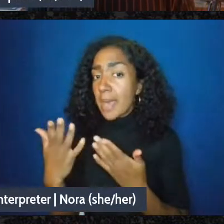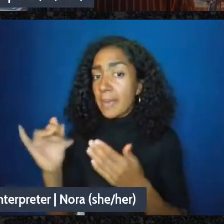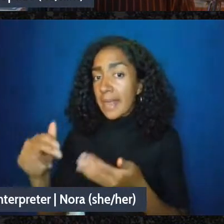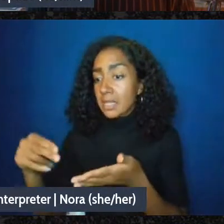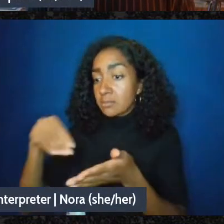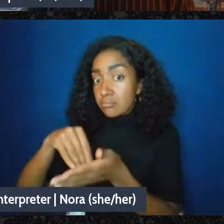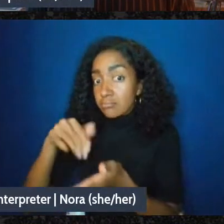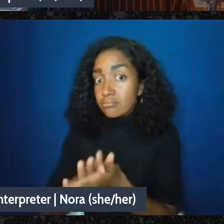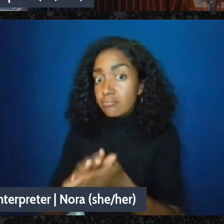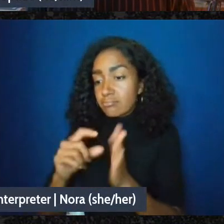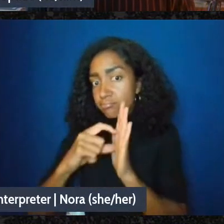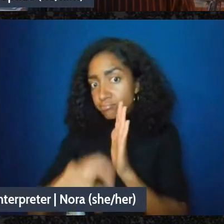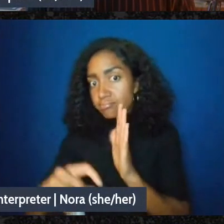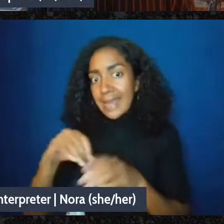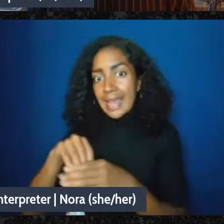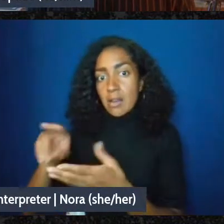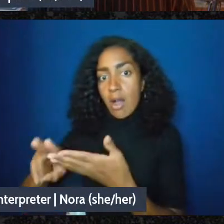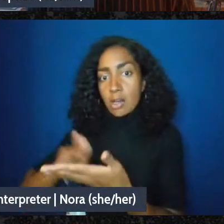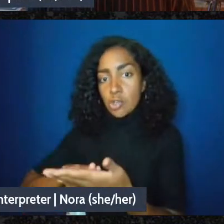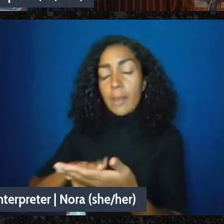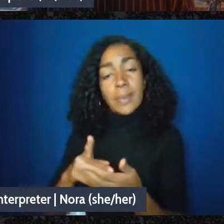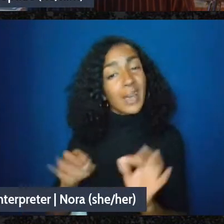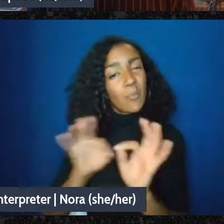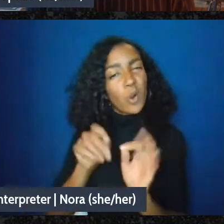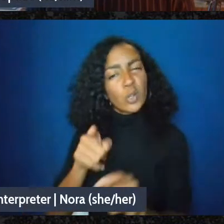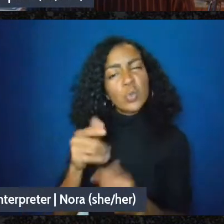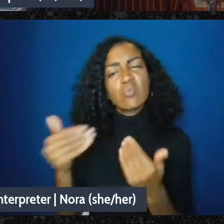ask questions, absolutely. I mean you should have - if you're working with a visual sponsor